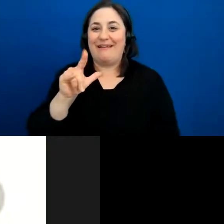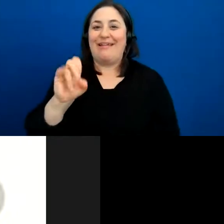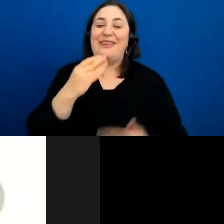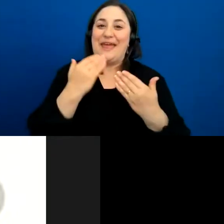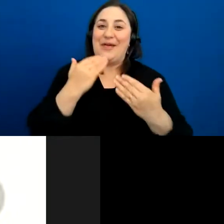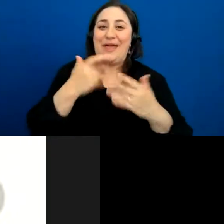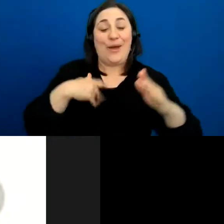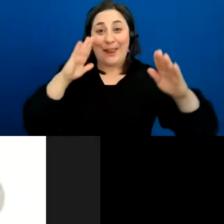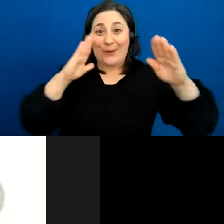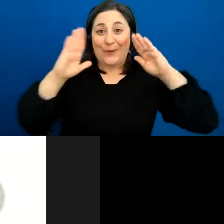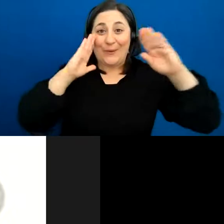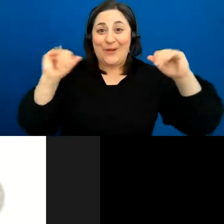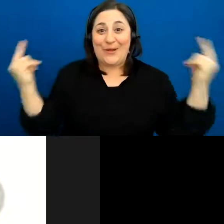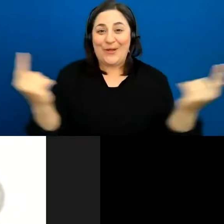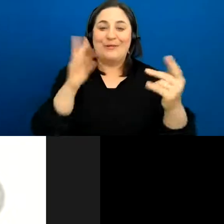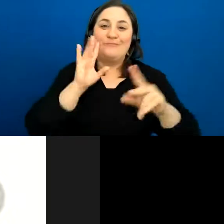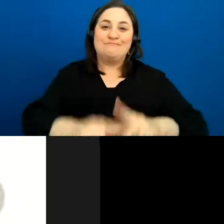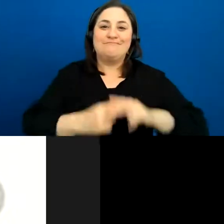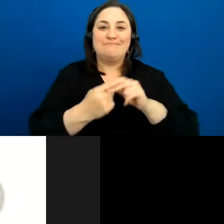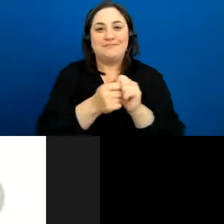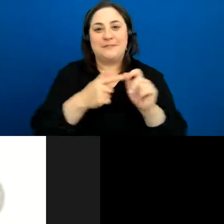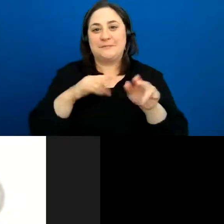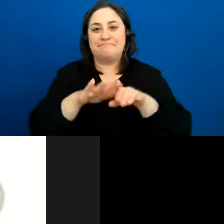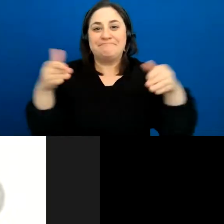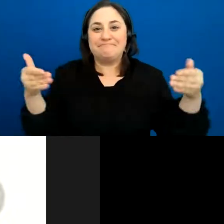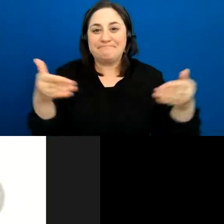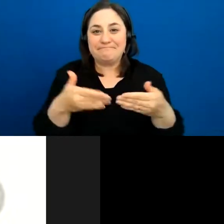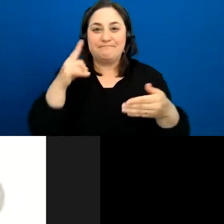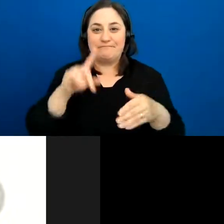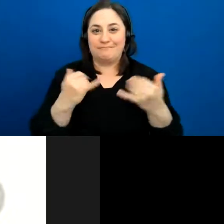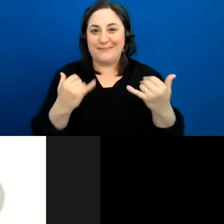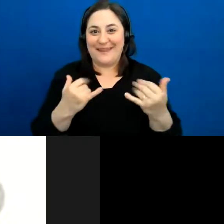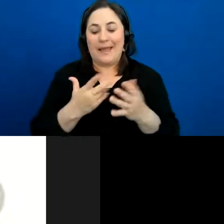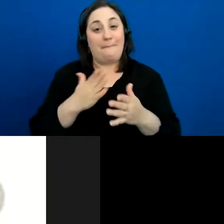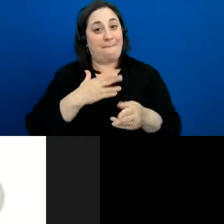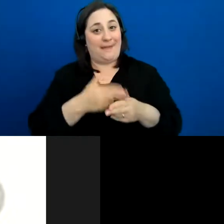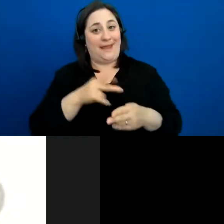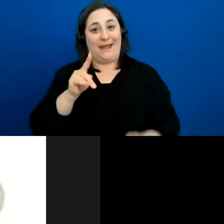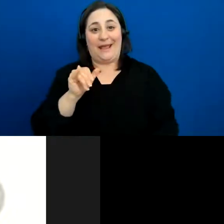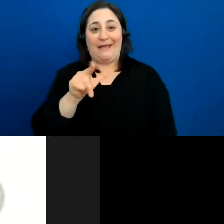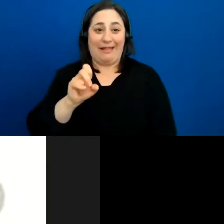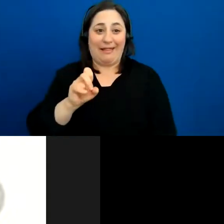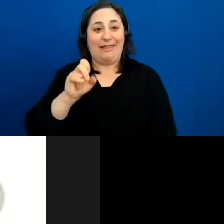Hi everybody. I’ll start off with a little intro today. My name is Kyle Alec, I